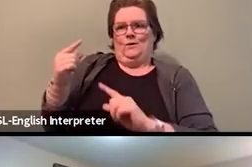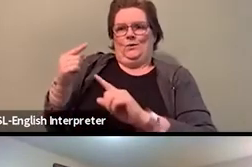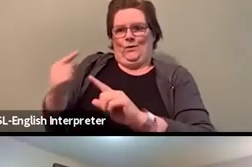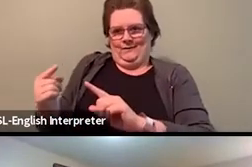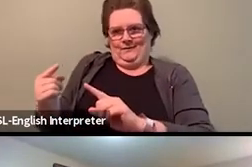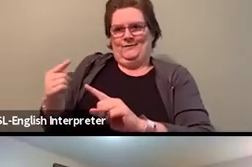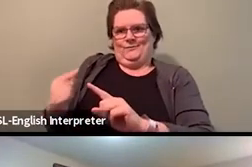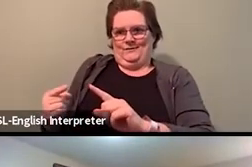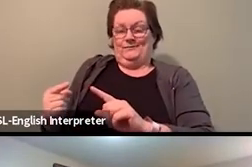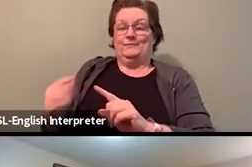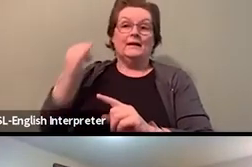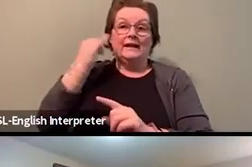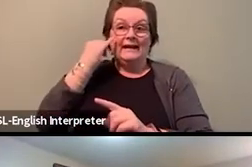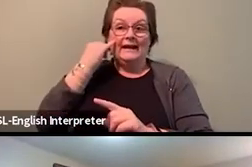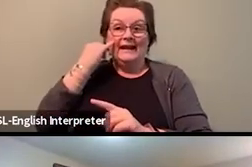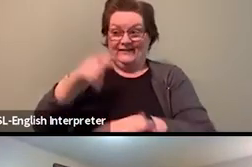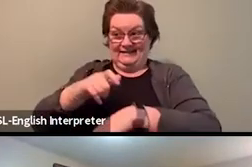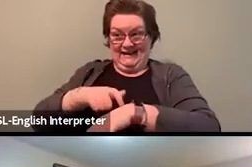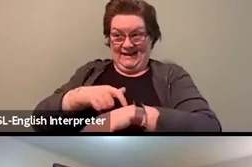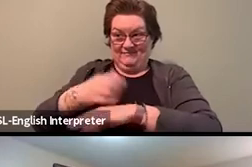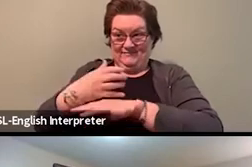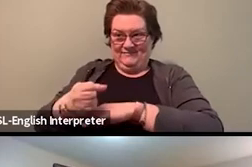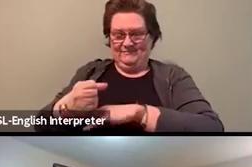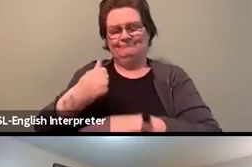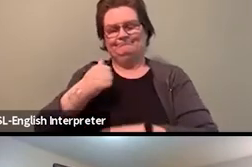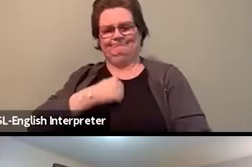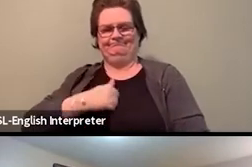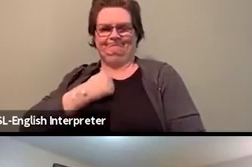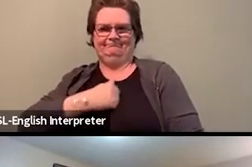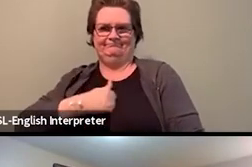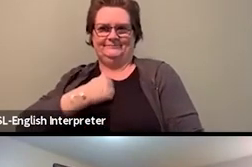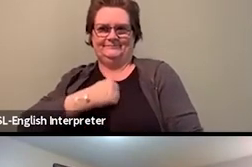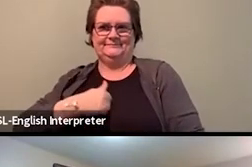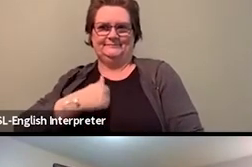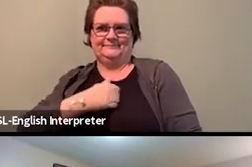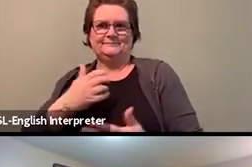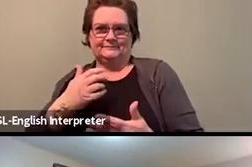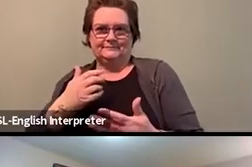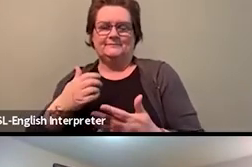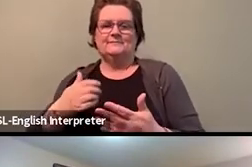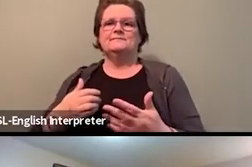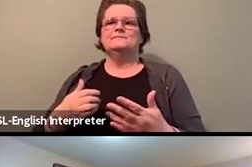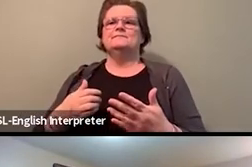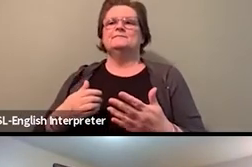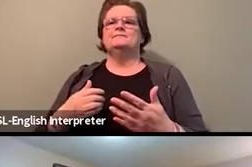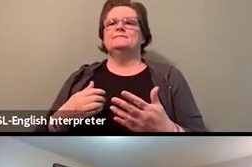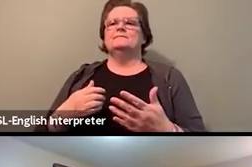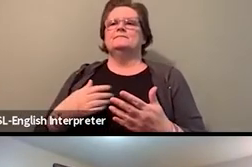So given that there are majority CUPE members on this panel, I pulled it a couple of questions